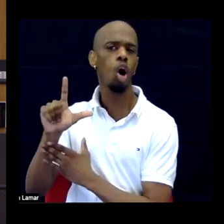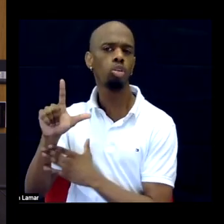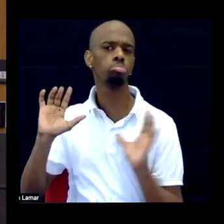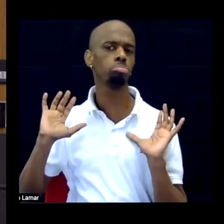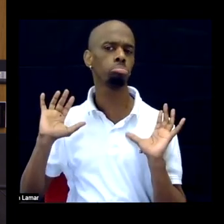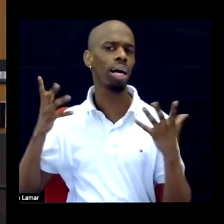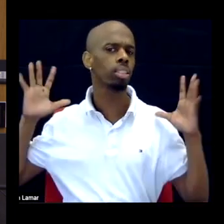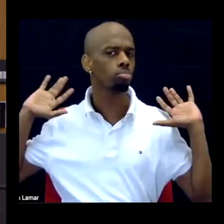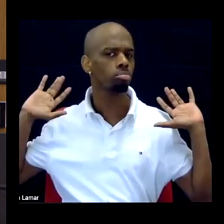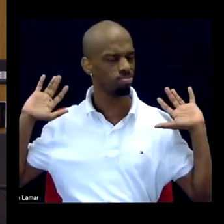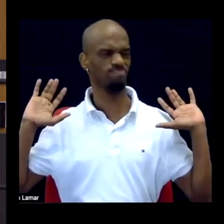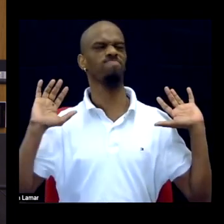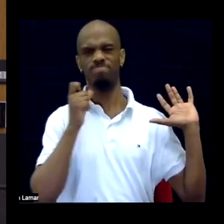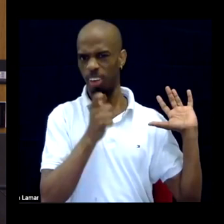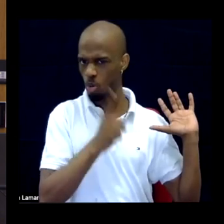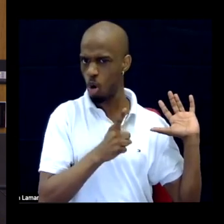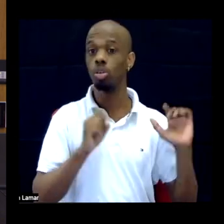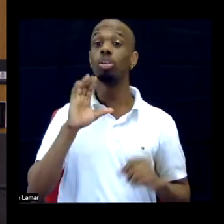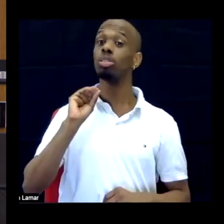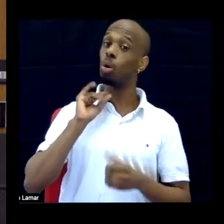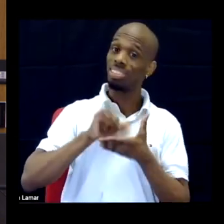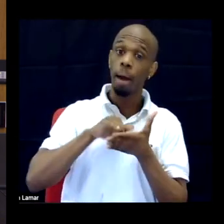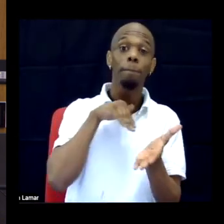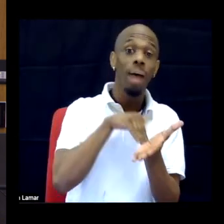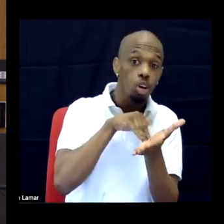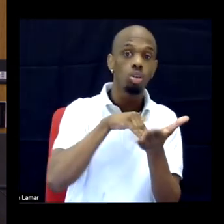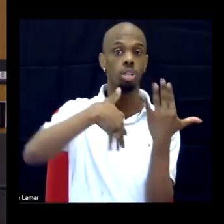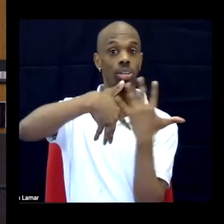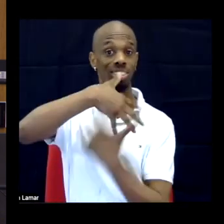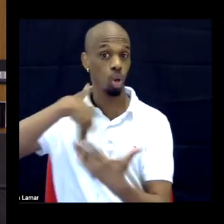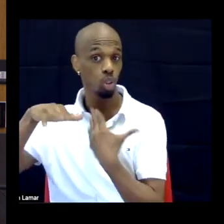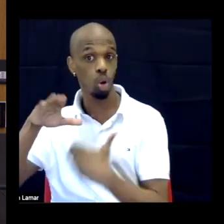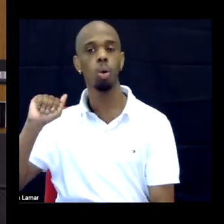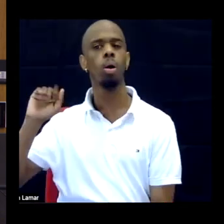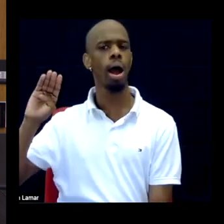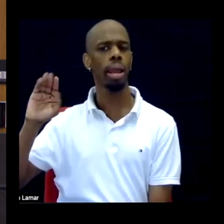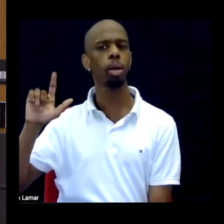So we experience this medical and sociablism, whether or not you identify as disabled, because